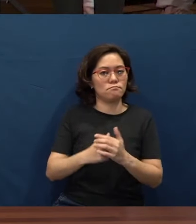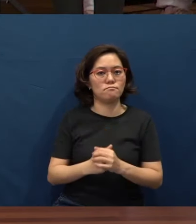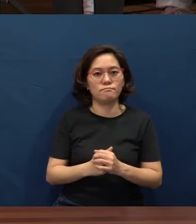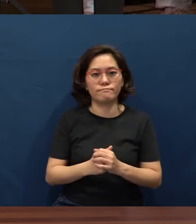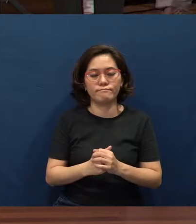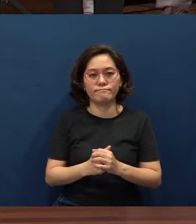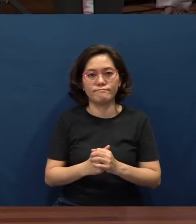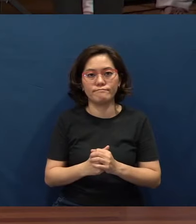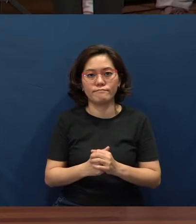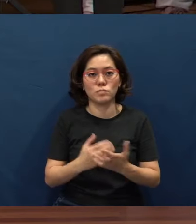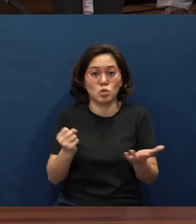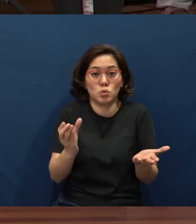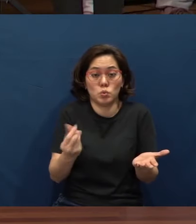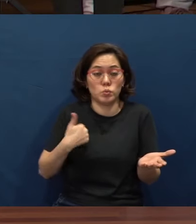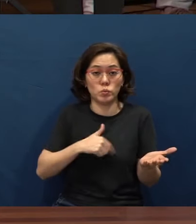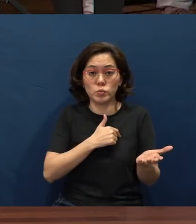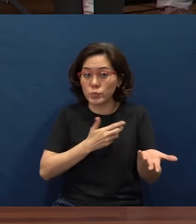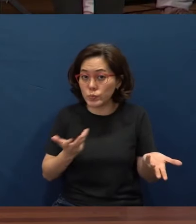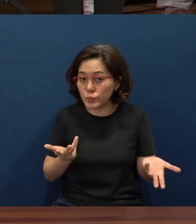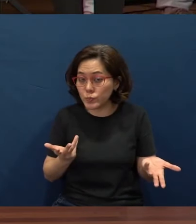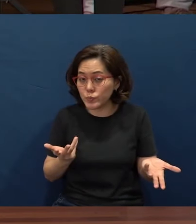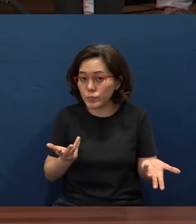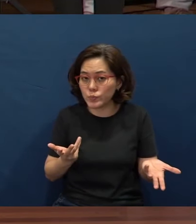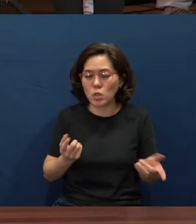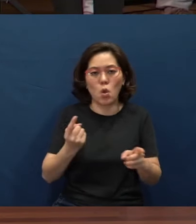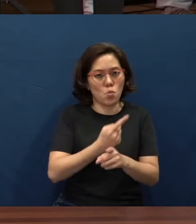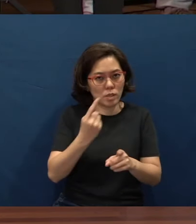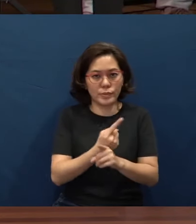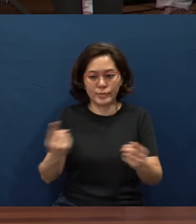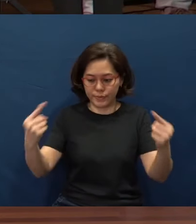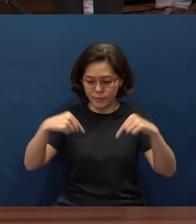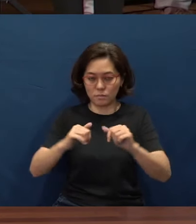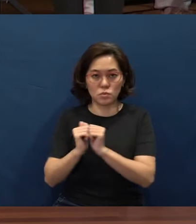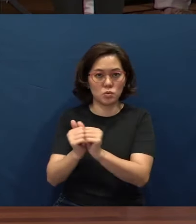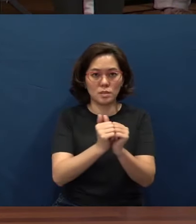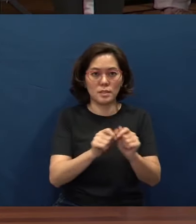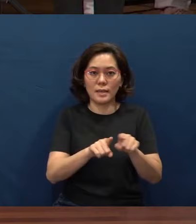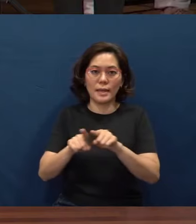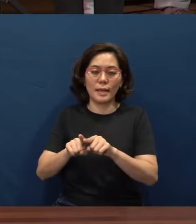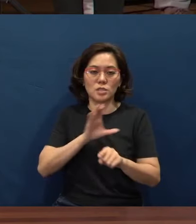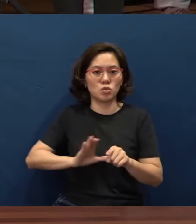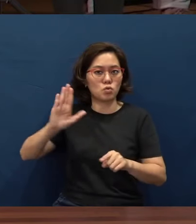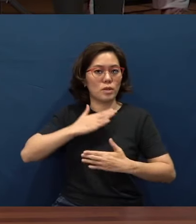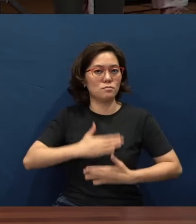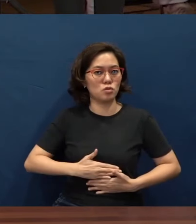Therefore we are to regularly come together as a body of Christ, as a body of believers,